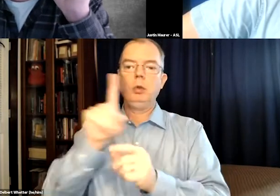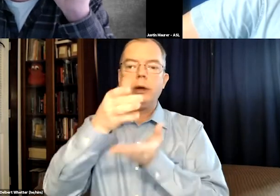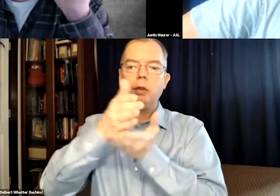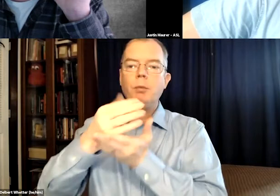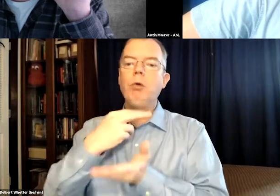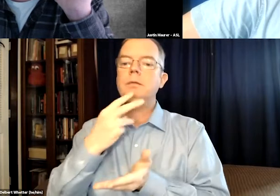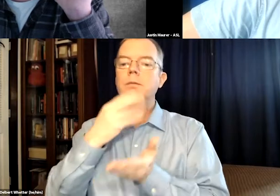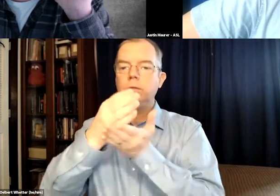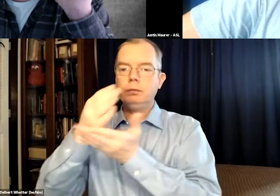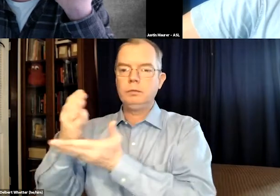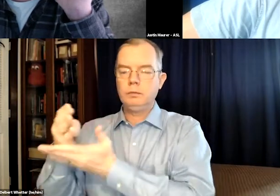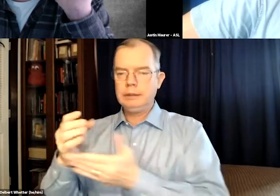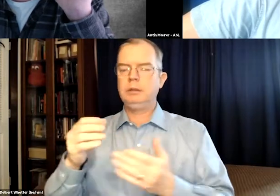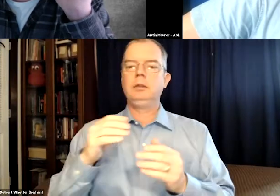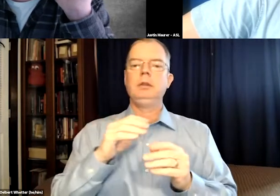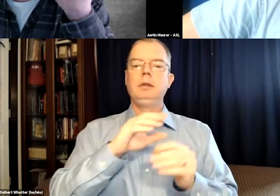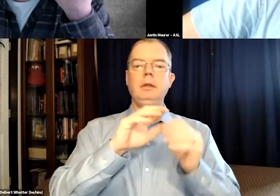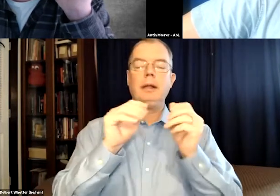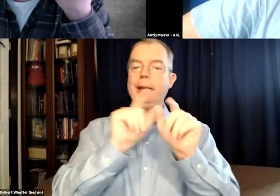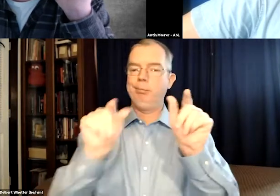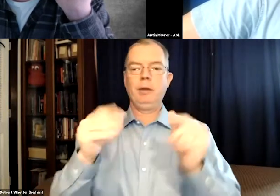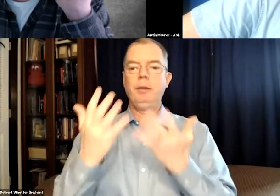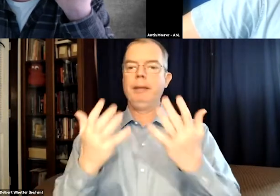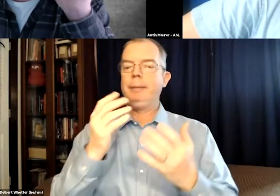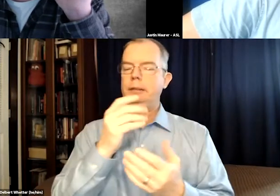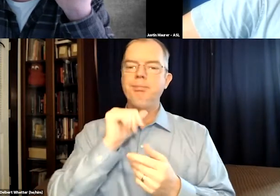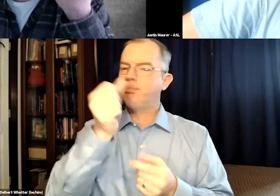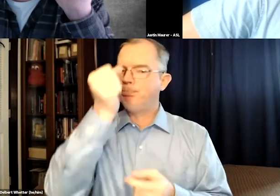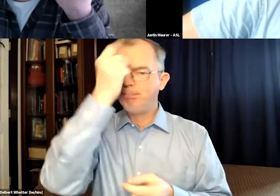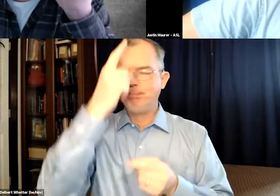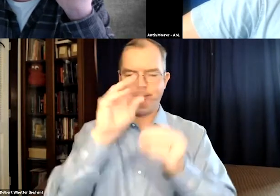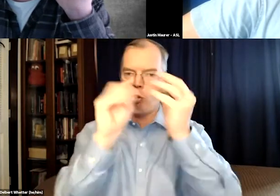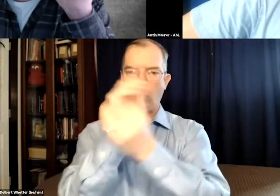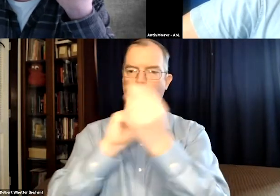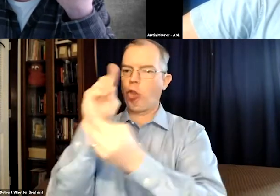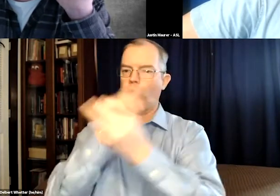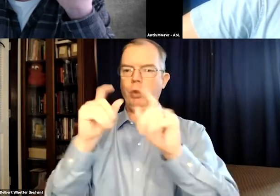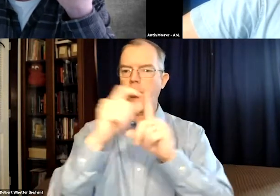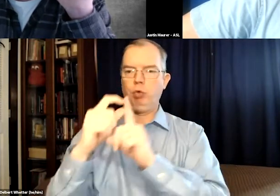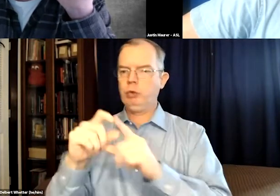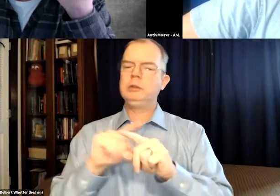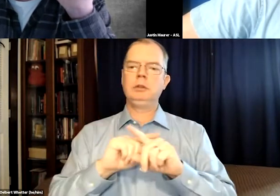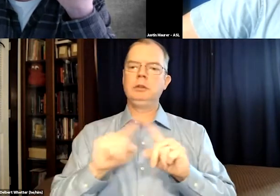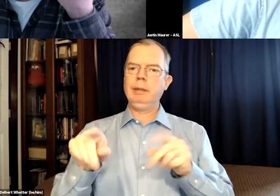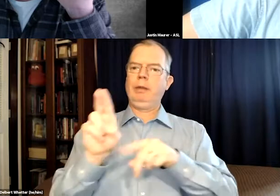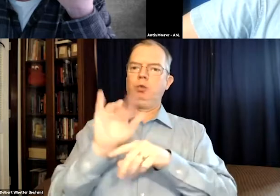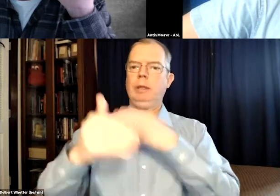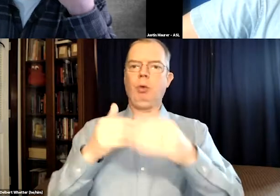there was spoken dialogue and where voice was. Sometimes, if something was garbled